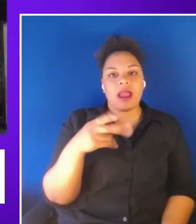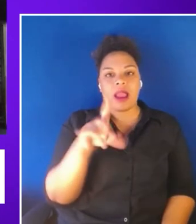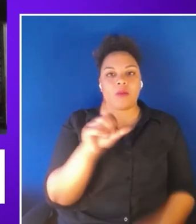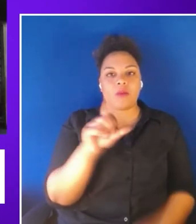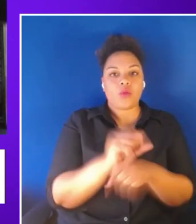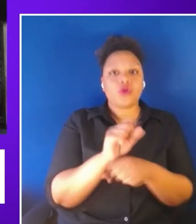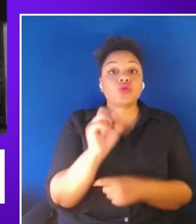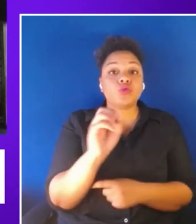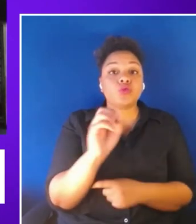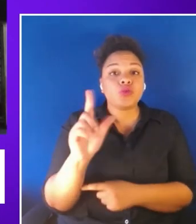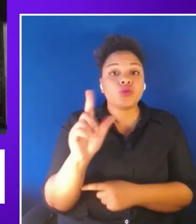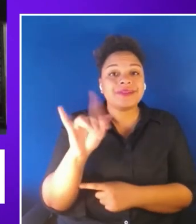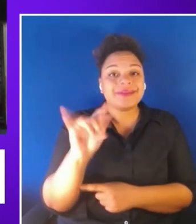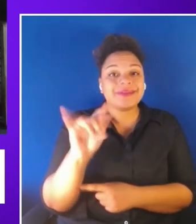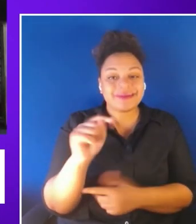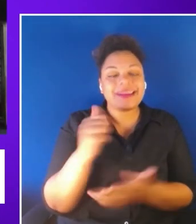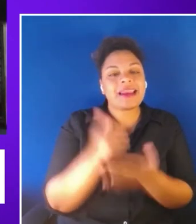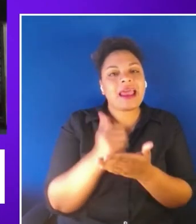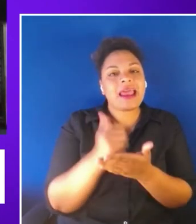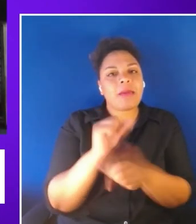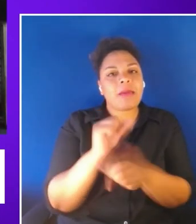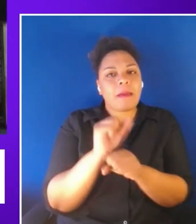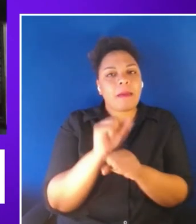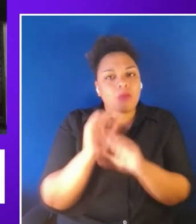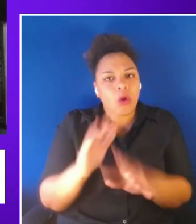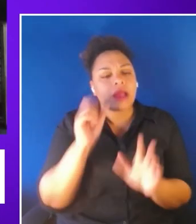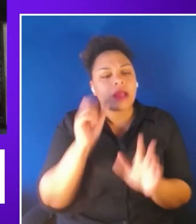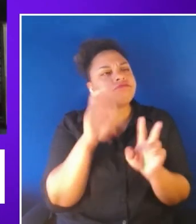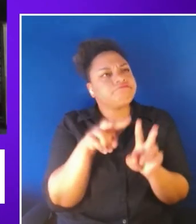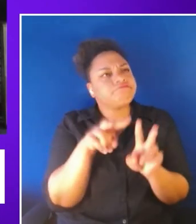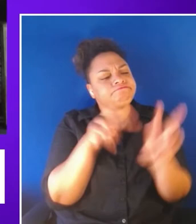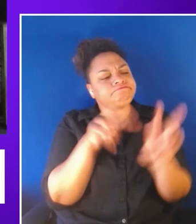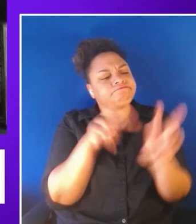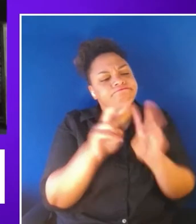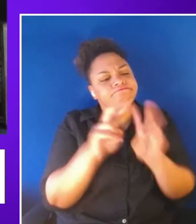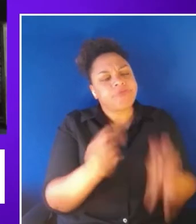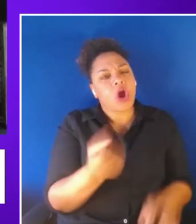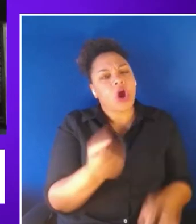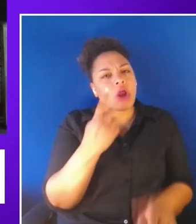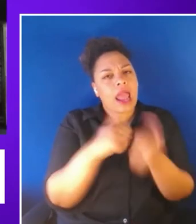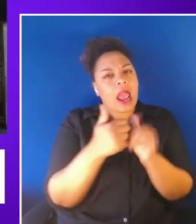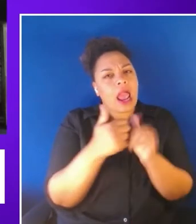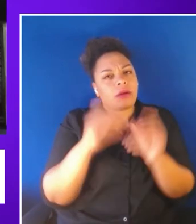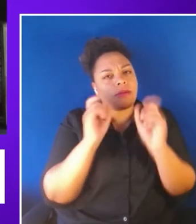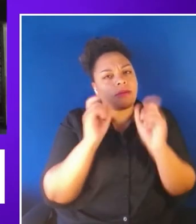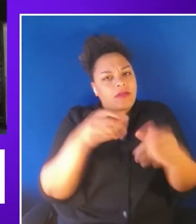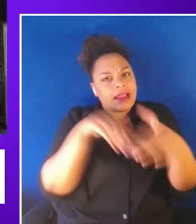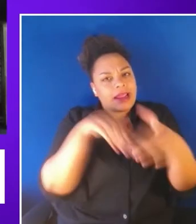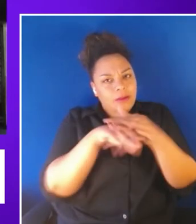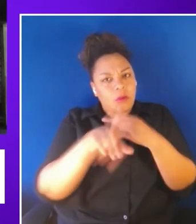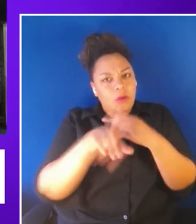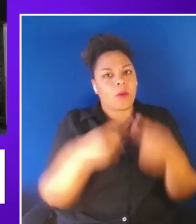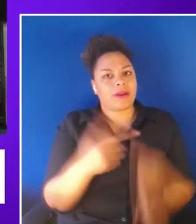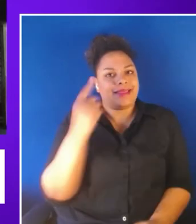how to consider accessibility when procuring and implementing XR tech the toolkit provides tips